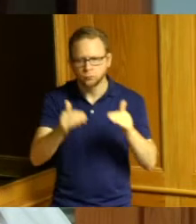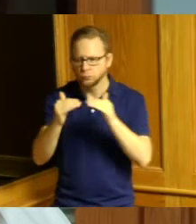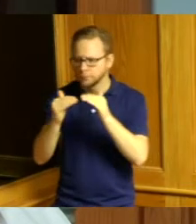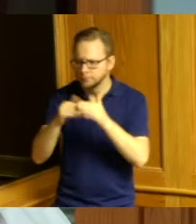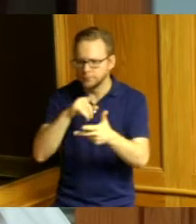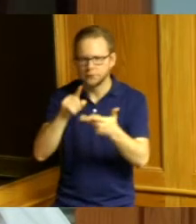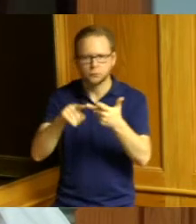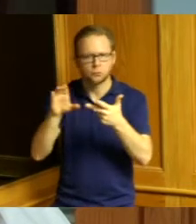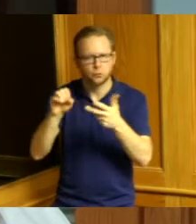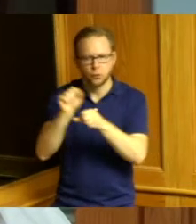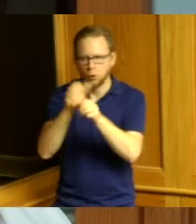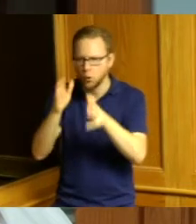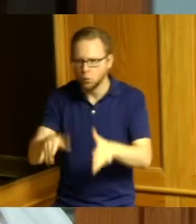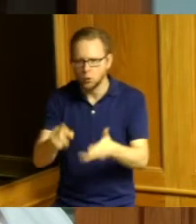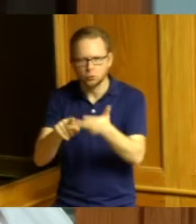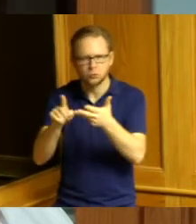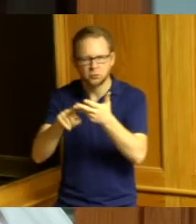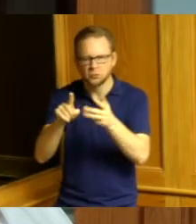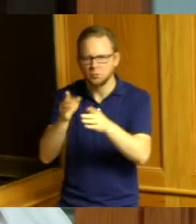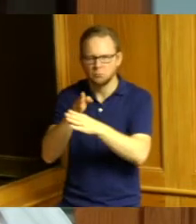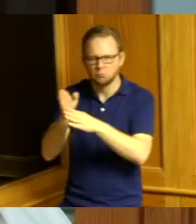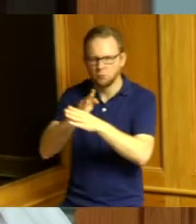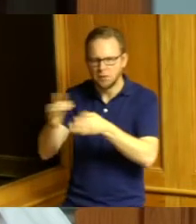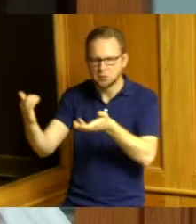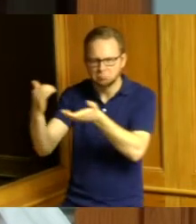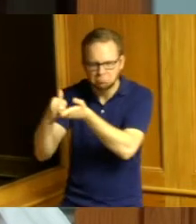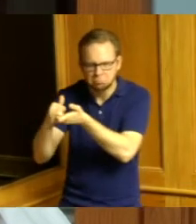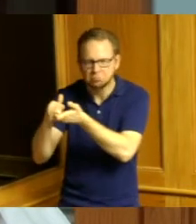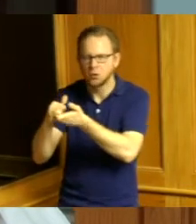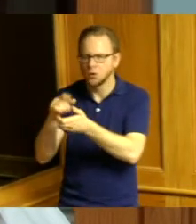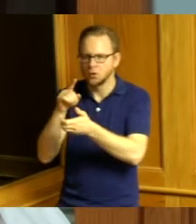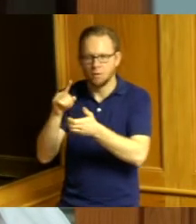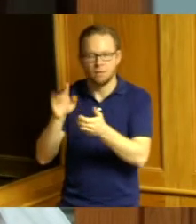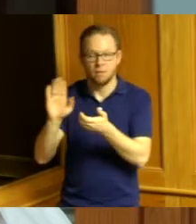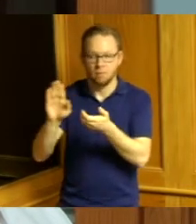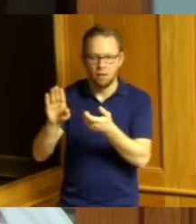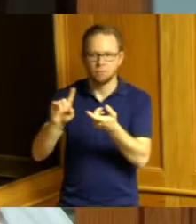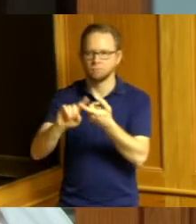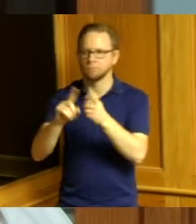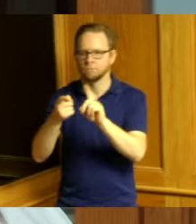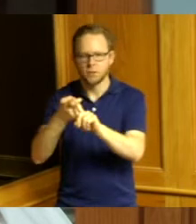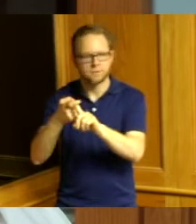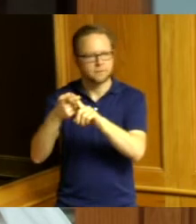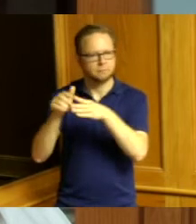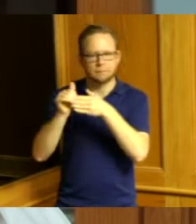and professional associates who have provided friendship and guidance to me over the years